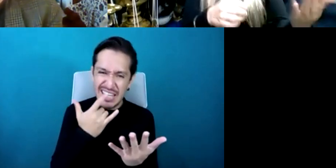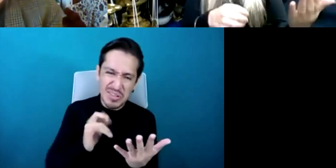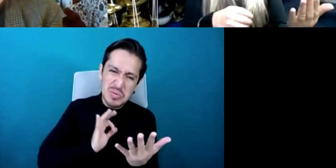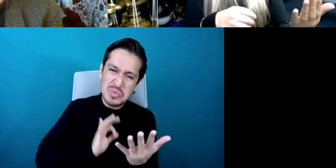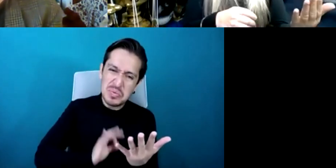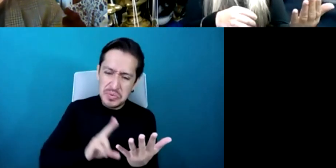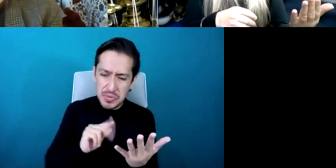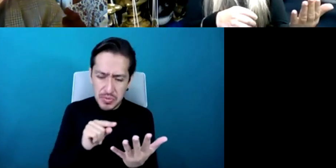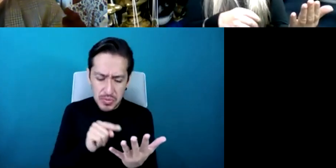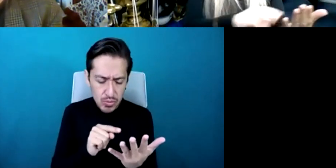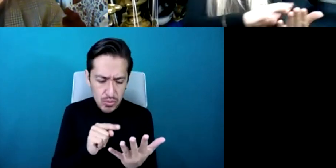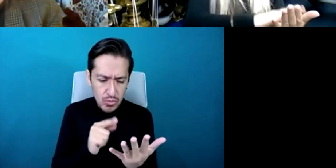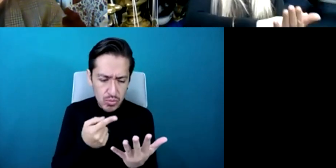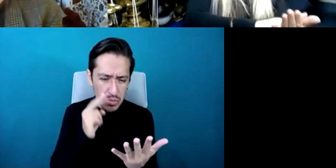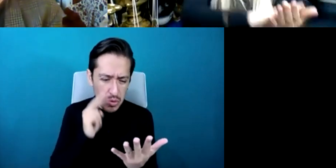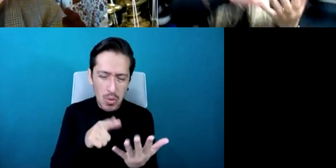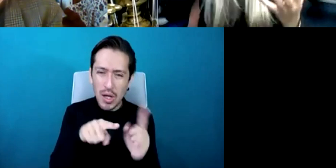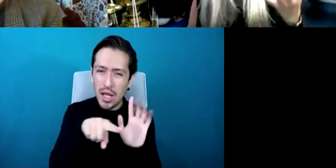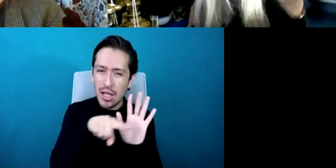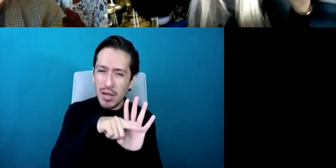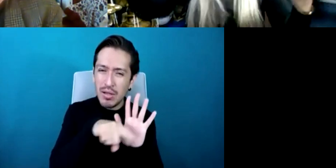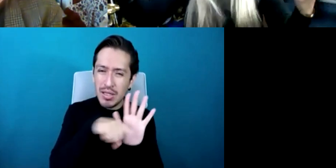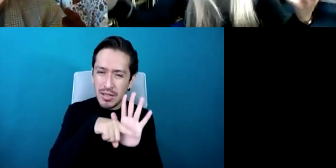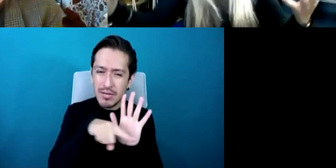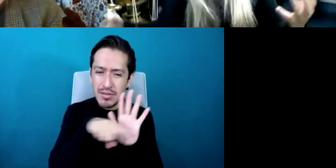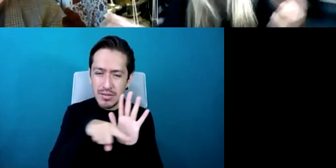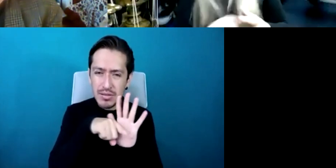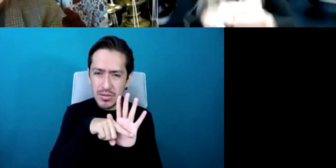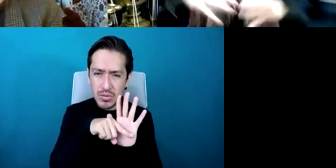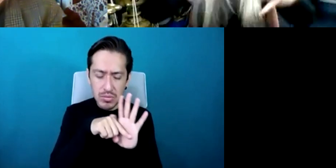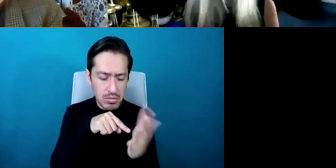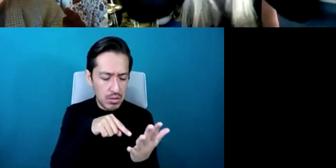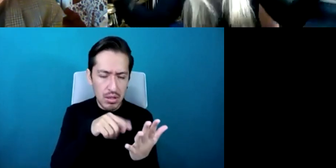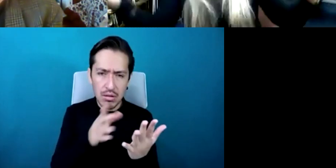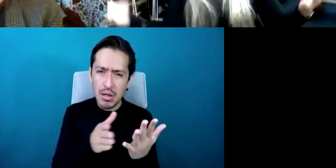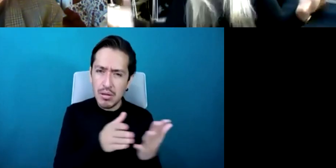looking at that piece and thinking wow so what is this all about you know what's this landscape here